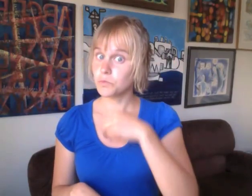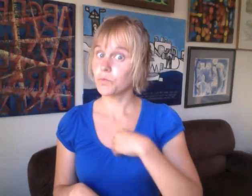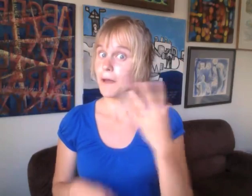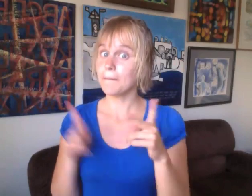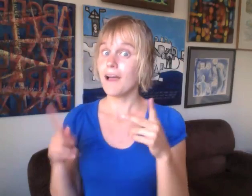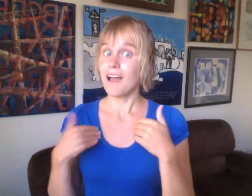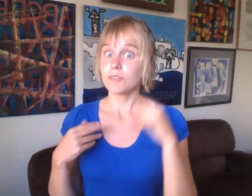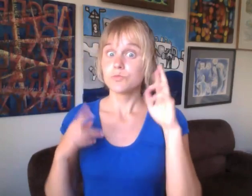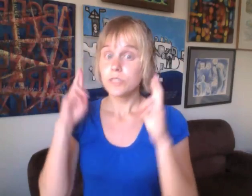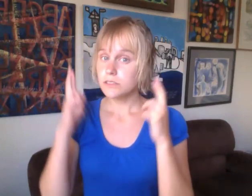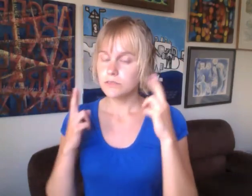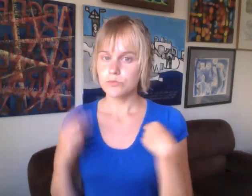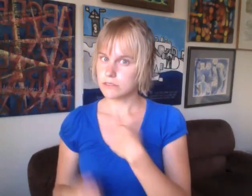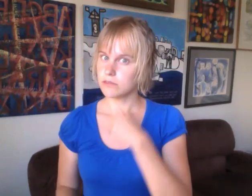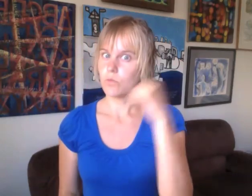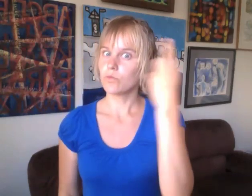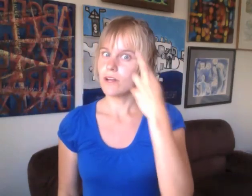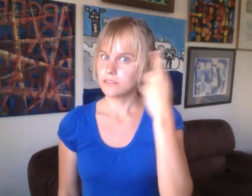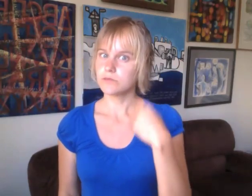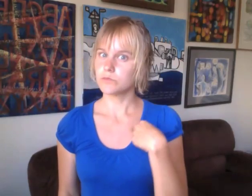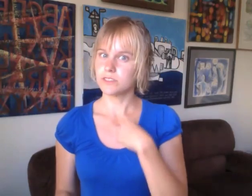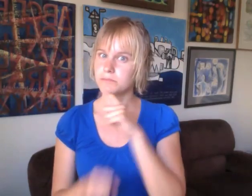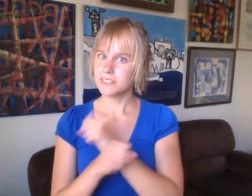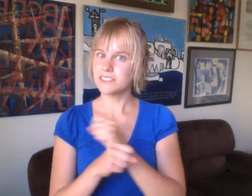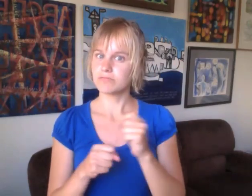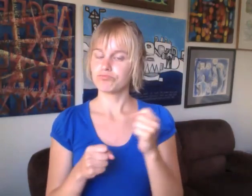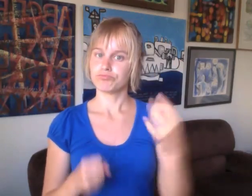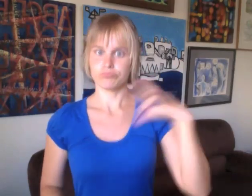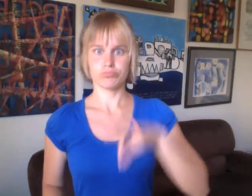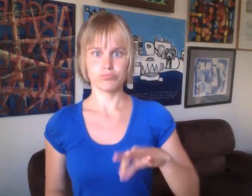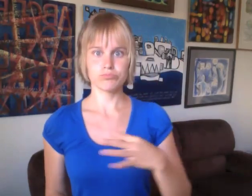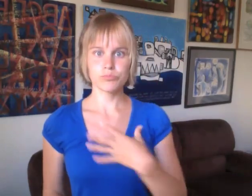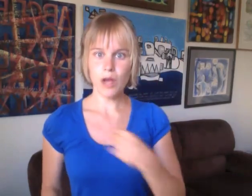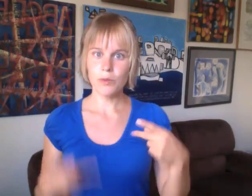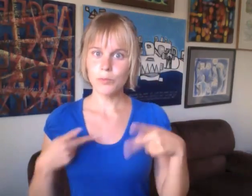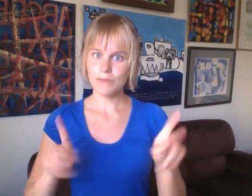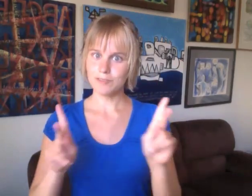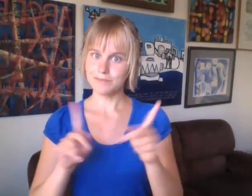I don't think white people realize how we are abusing our white privilege by having dreadlocks.